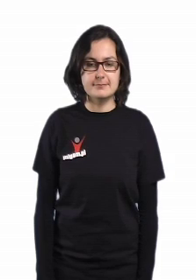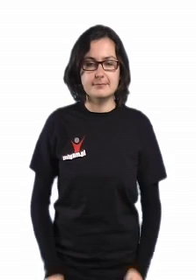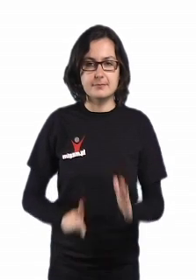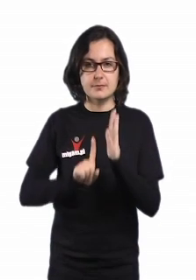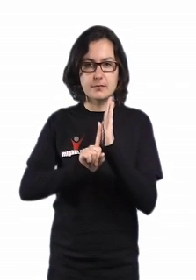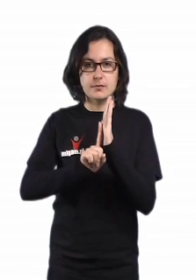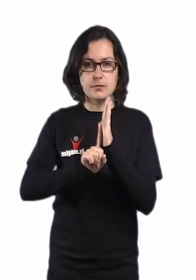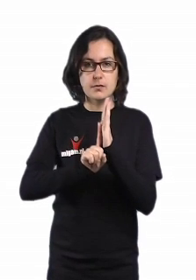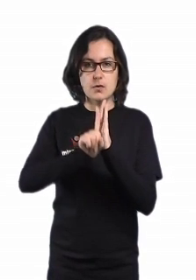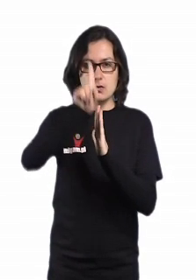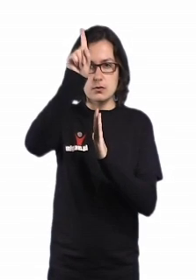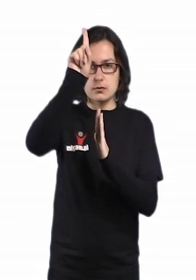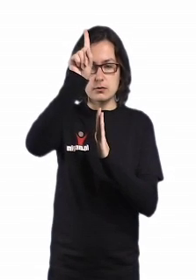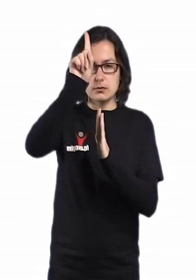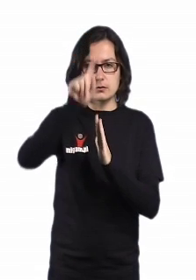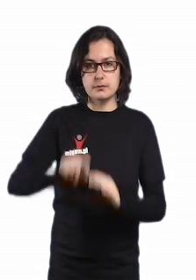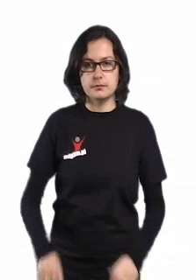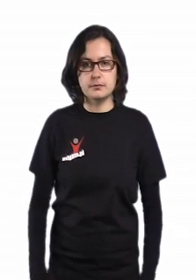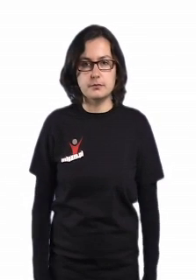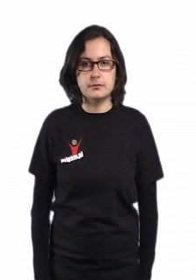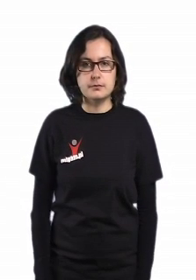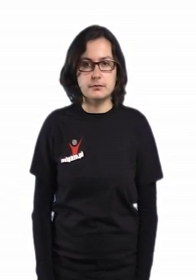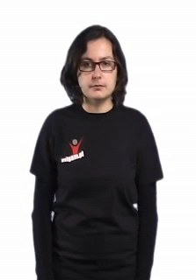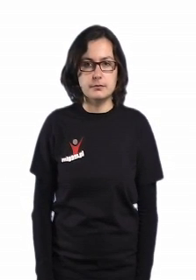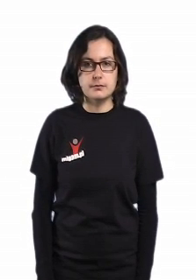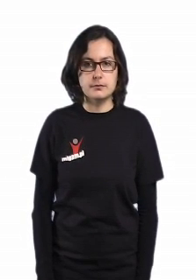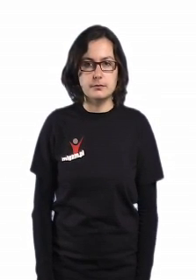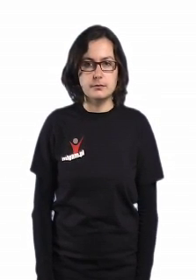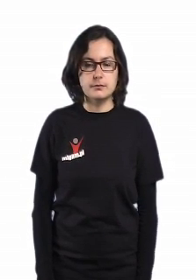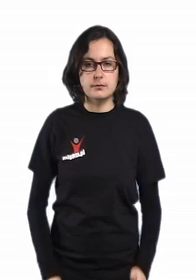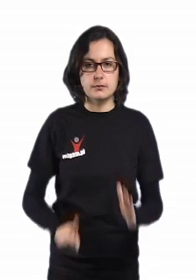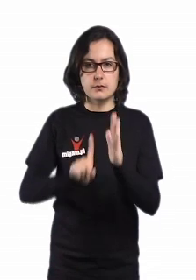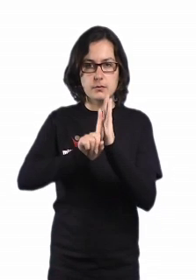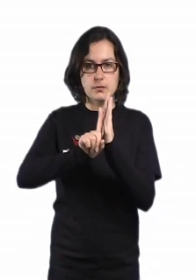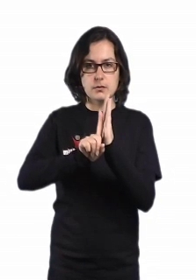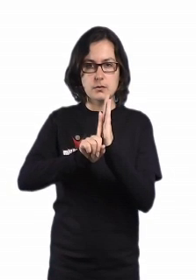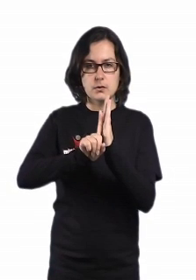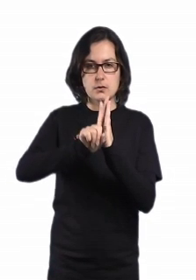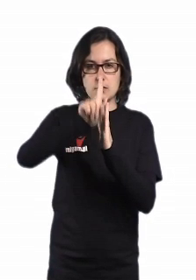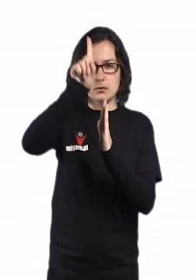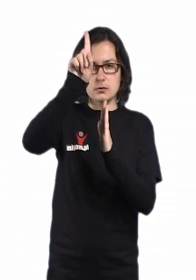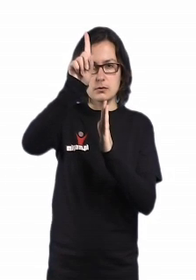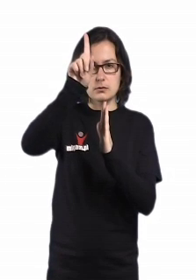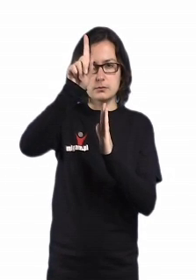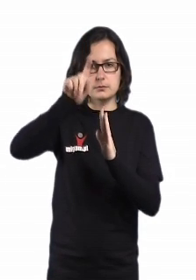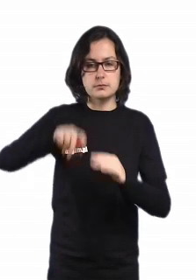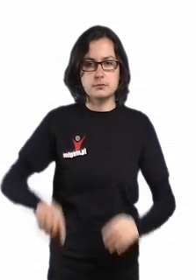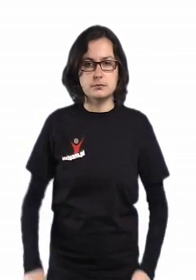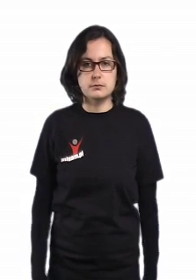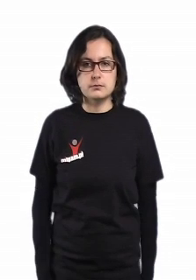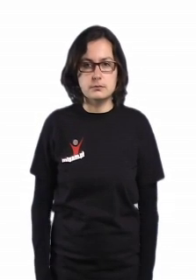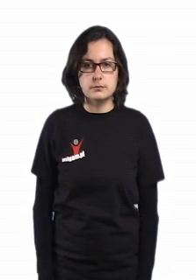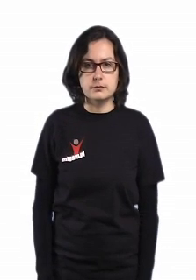TALL